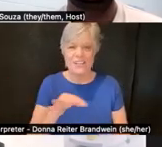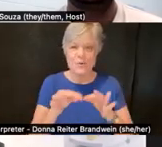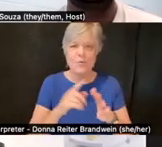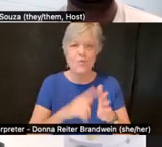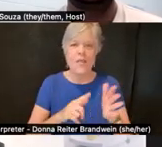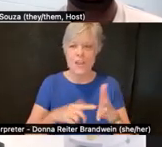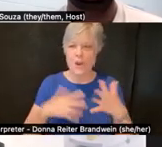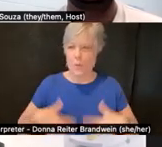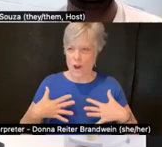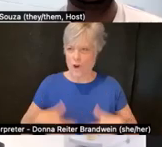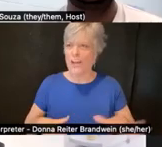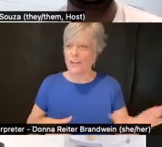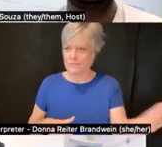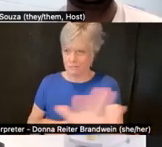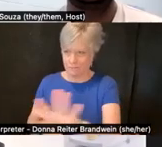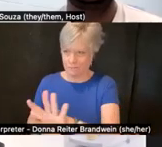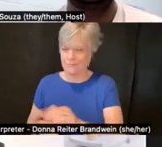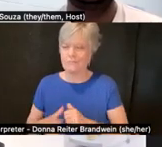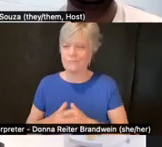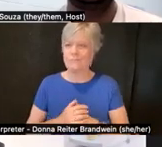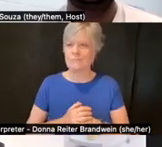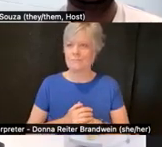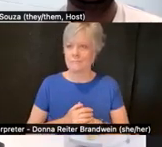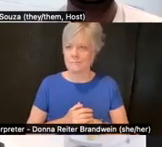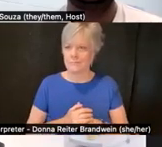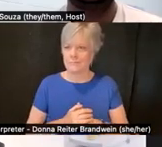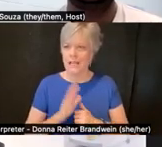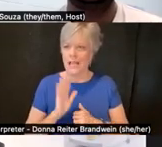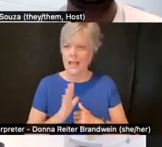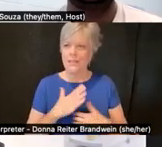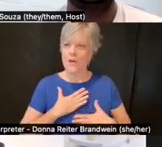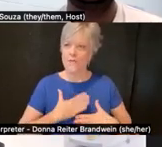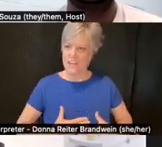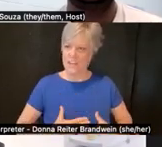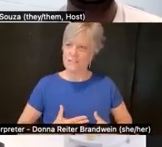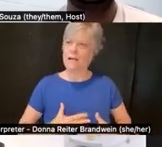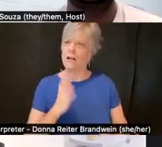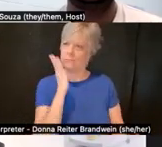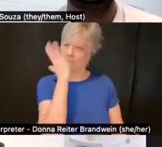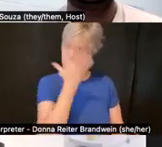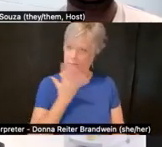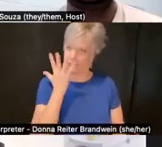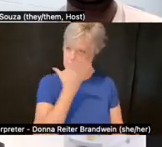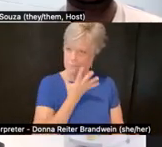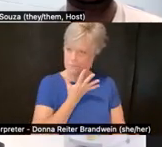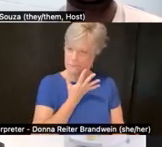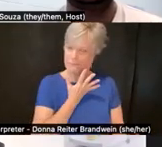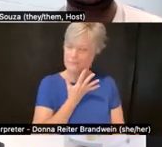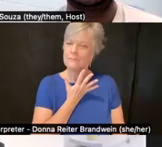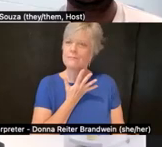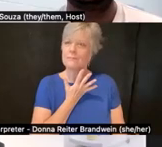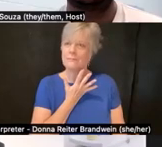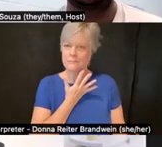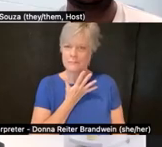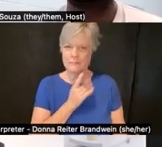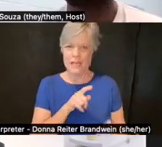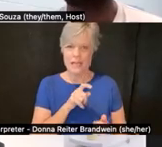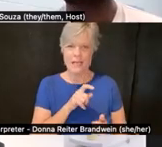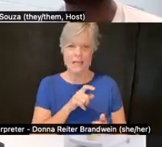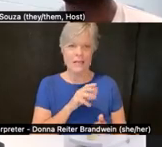and their physical presence and presentation. In specific, Mia is wearing glasses